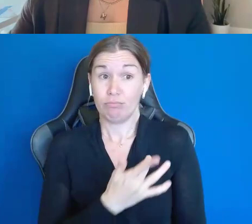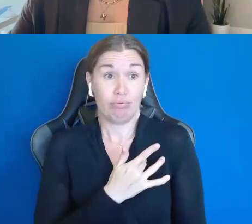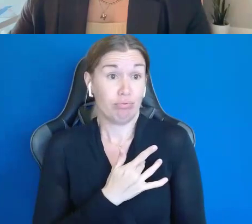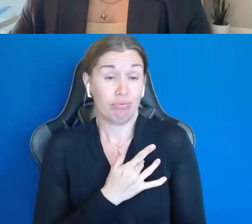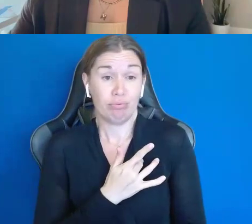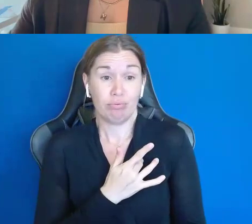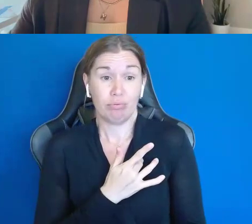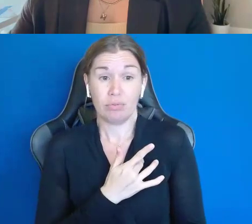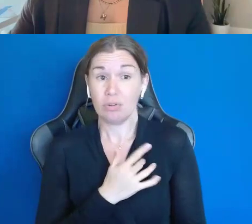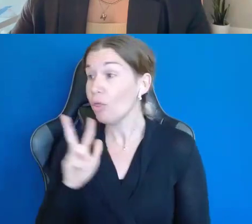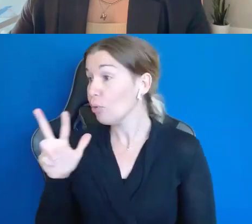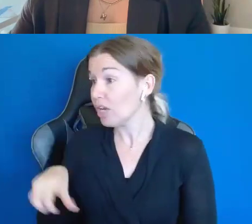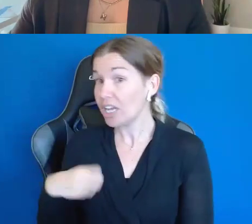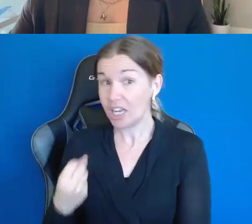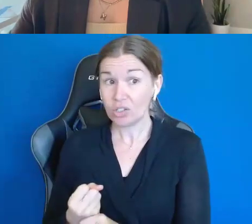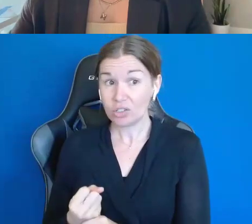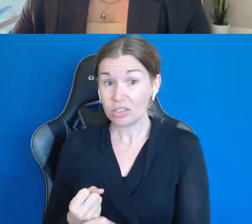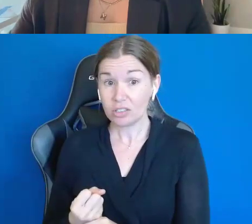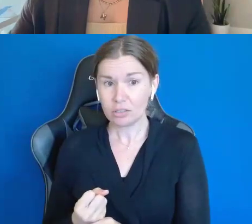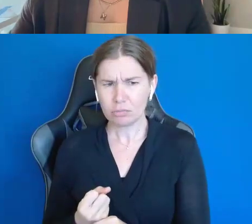Three years what? We're open. Yeah, yeah! So, we did it.